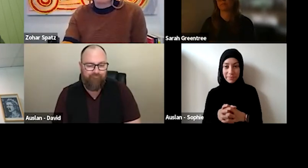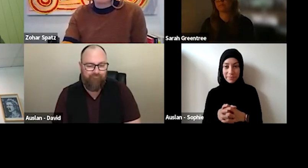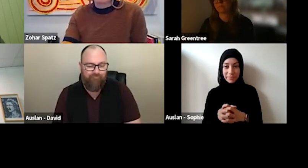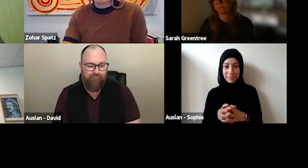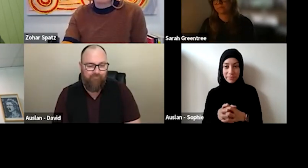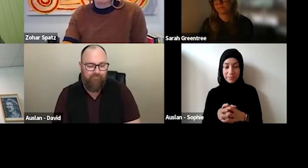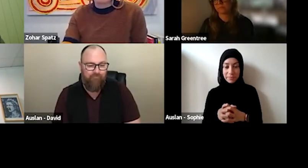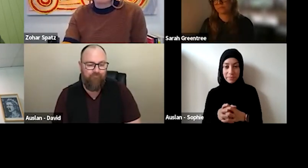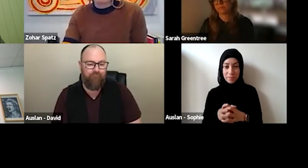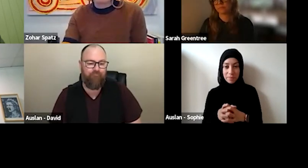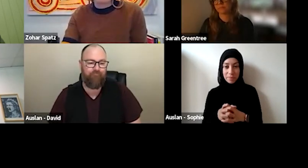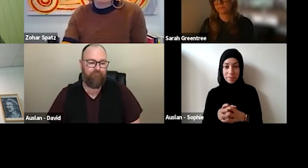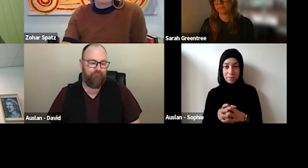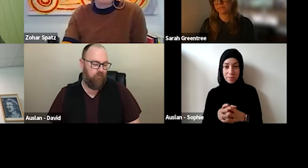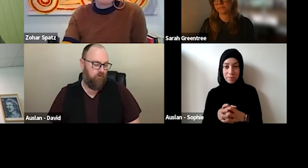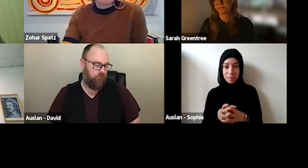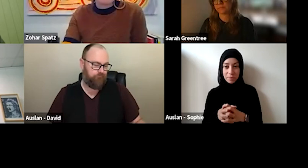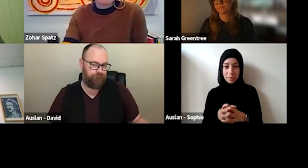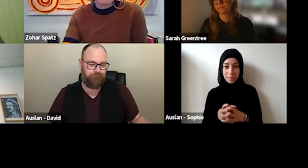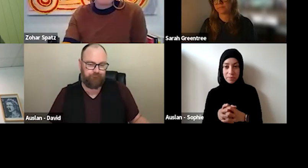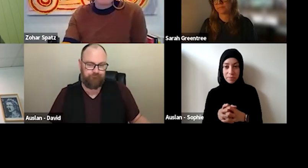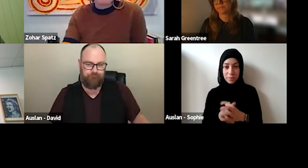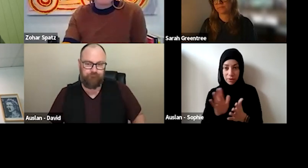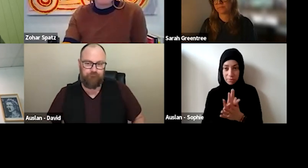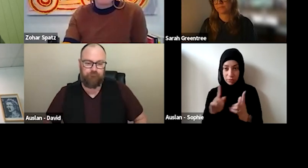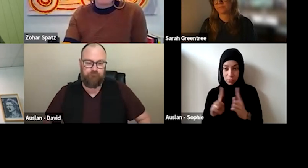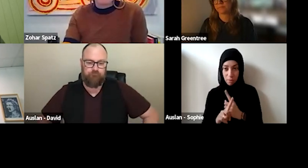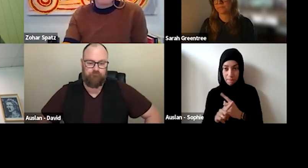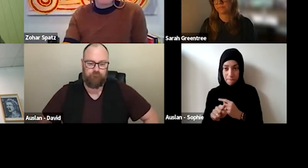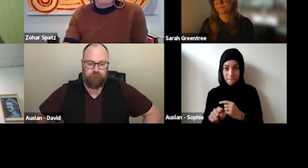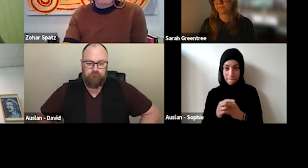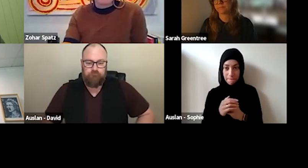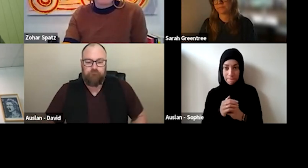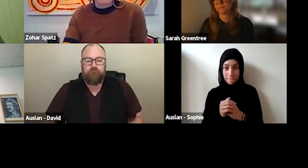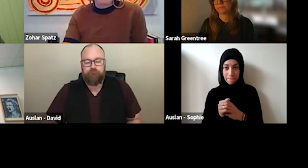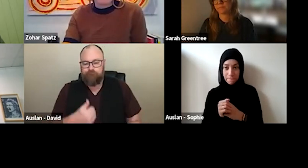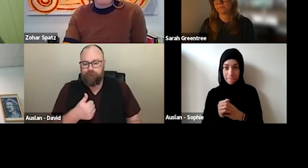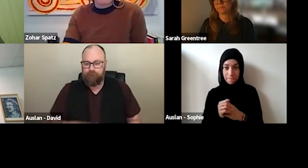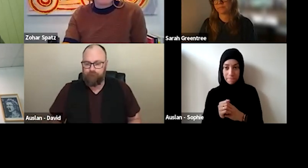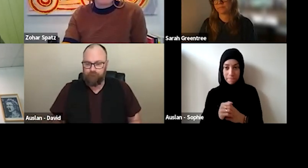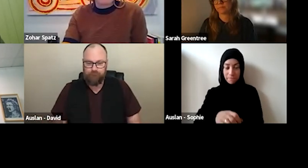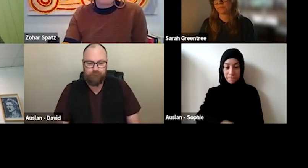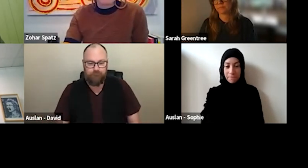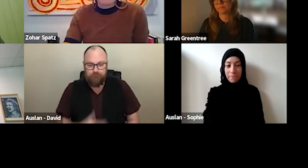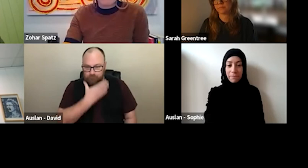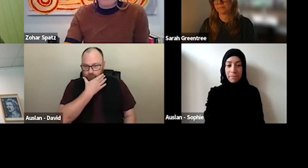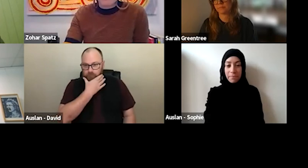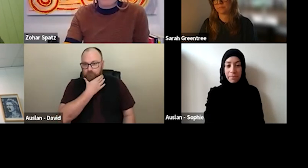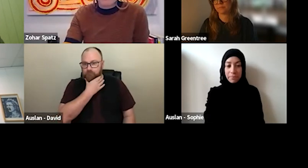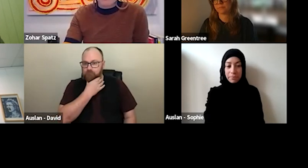nations . , Just deal with this one I'm not just deal with this one, So it's a from anonymous. , so it is from